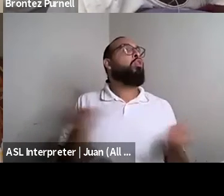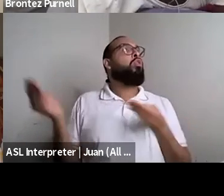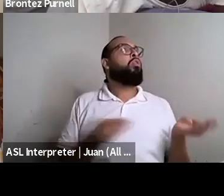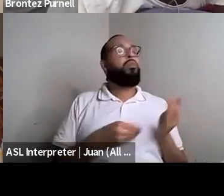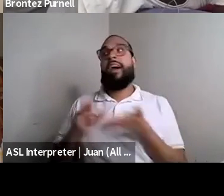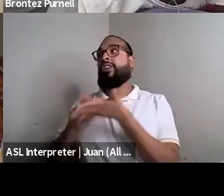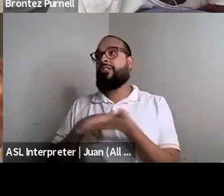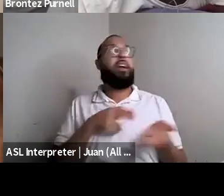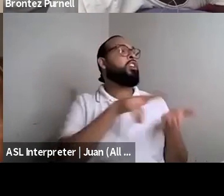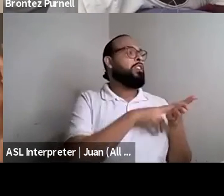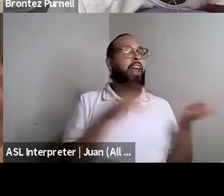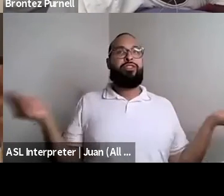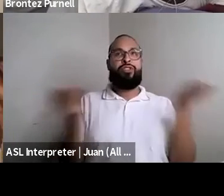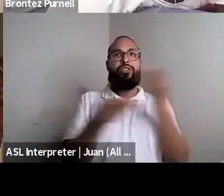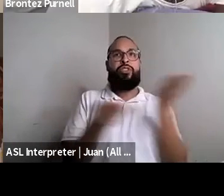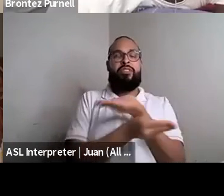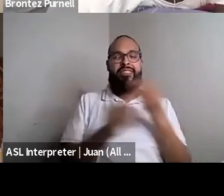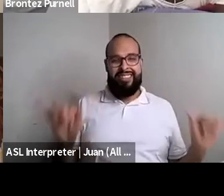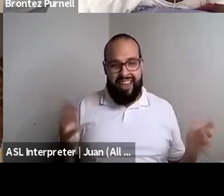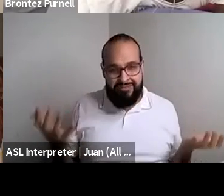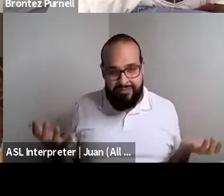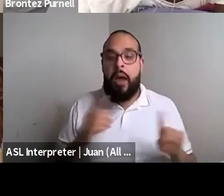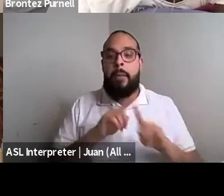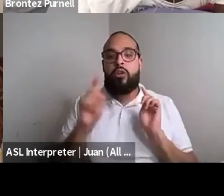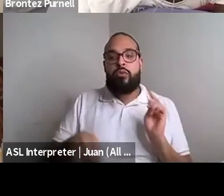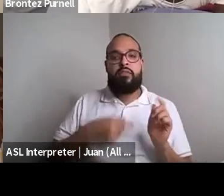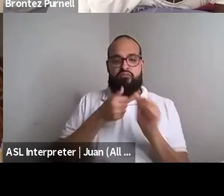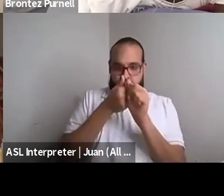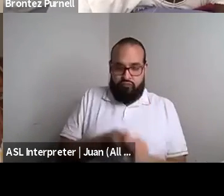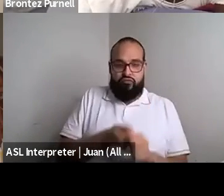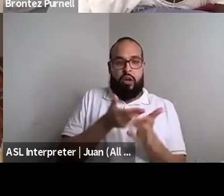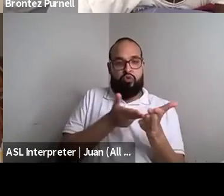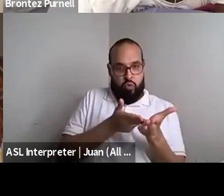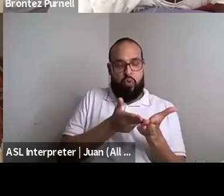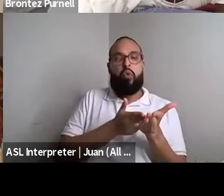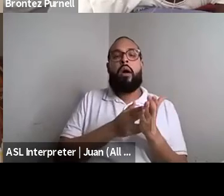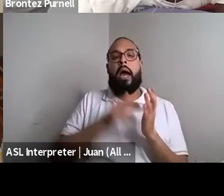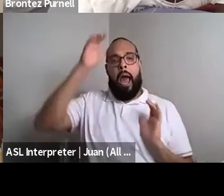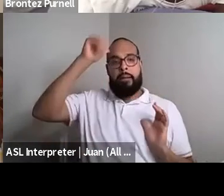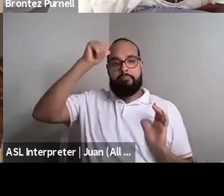Nahshon Anderson: You Nahshon Anderson: You have to stay true to to to yourself or to your literature or to your artist to your creativity.